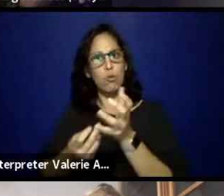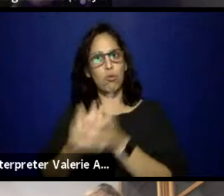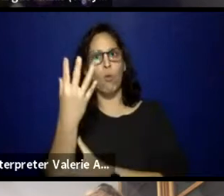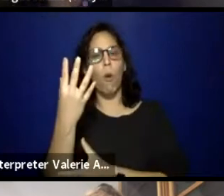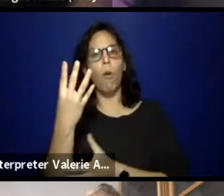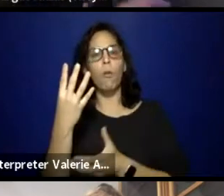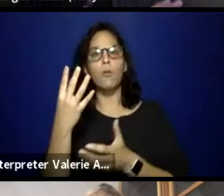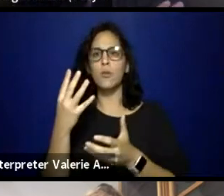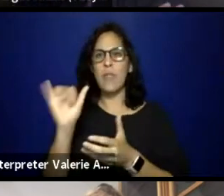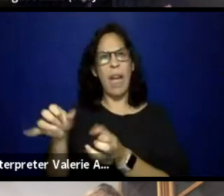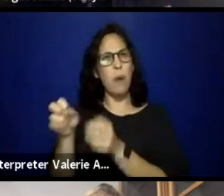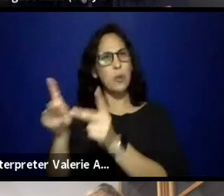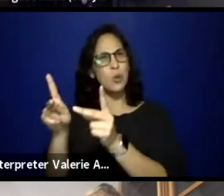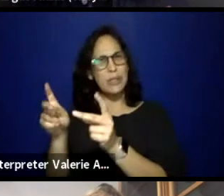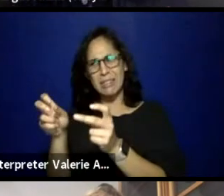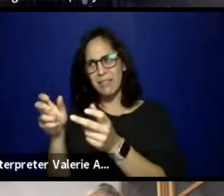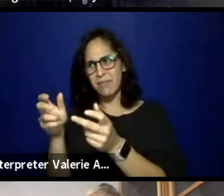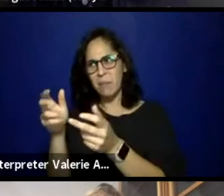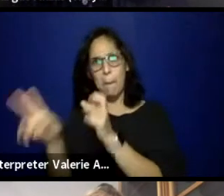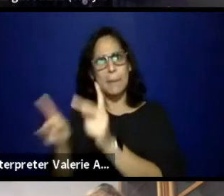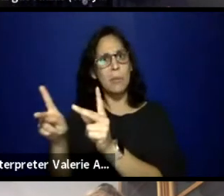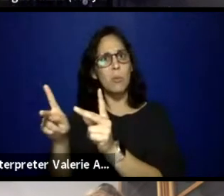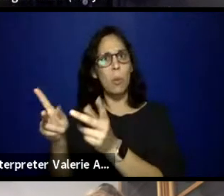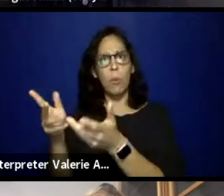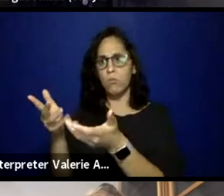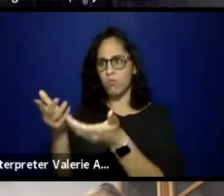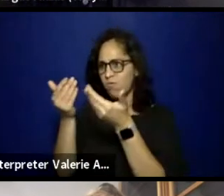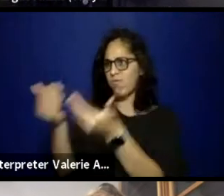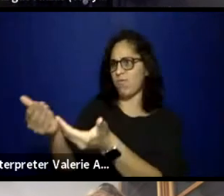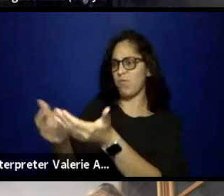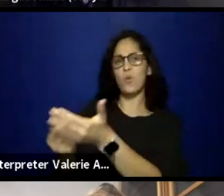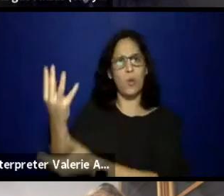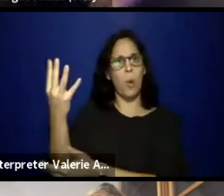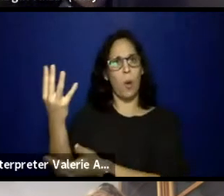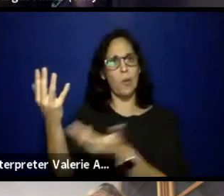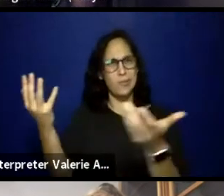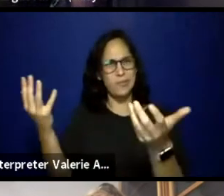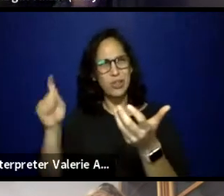like this notion that like, oh, PWIs a whole,